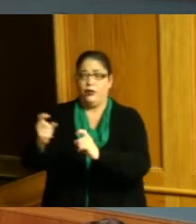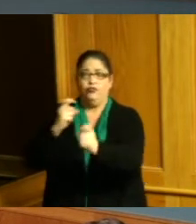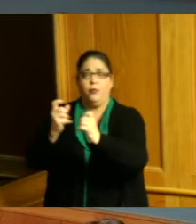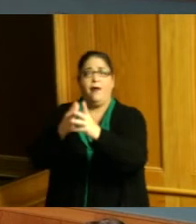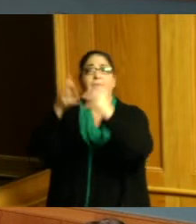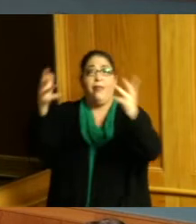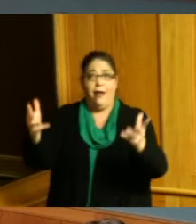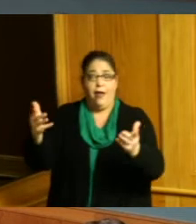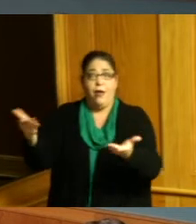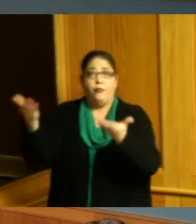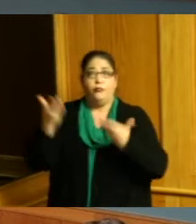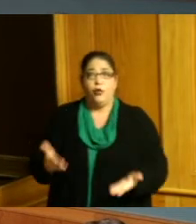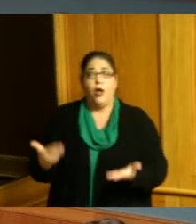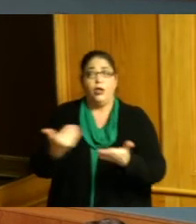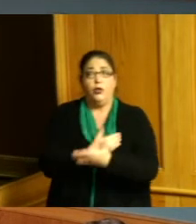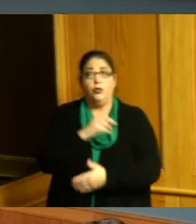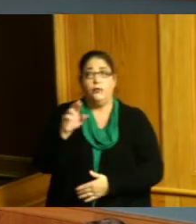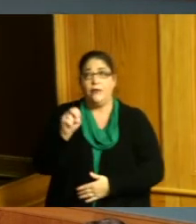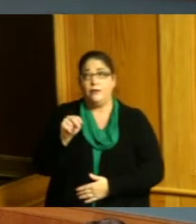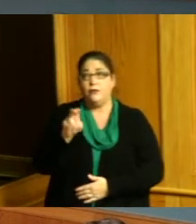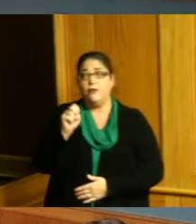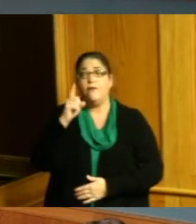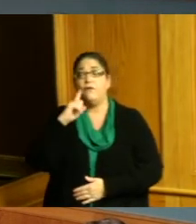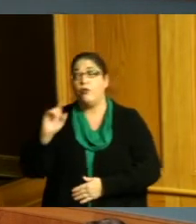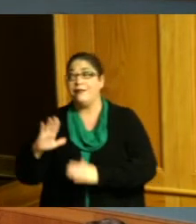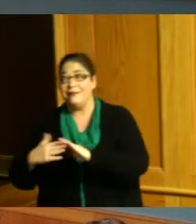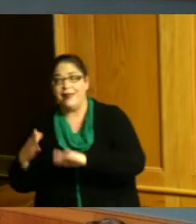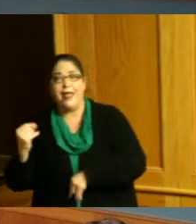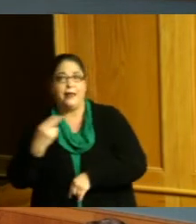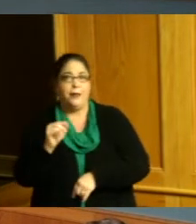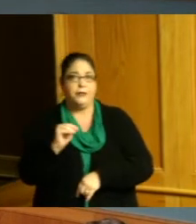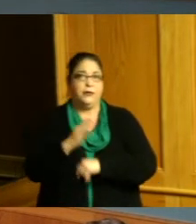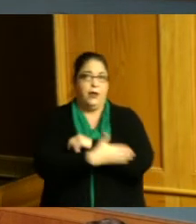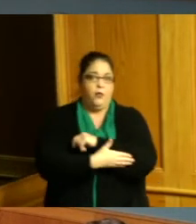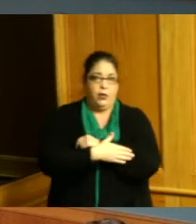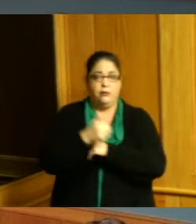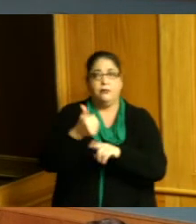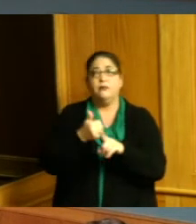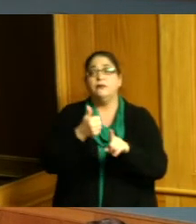new revenues for both the city and Hamilton County FCC has helped revive the local economy created a